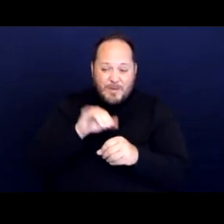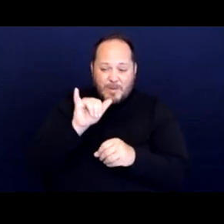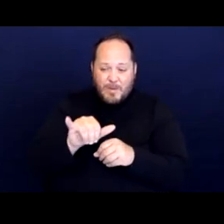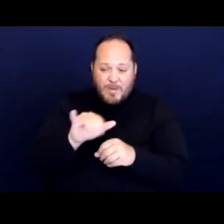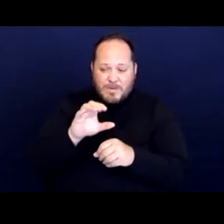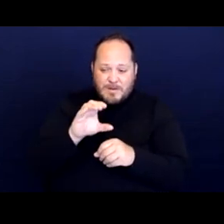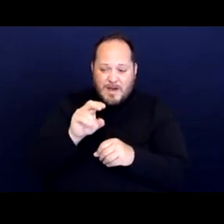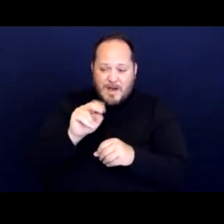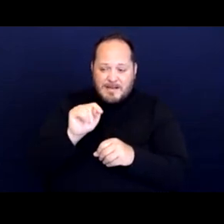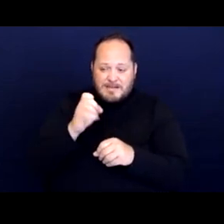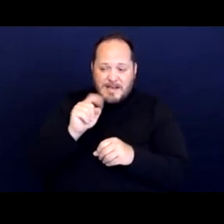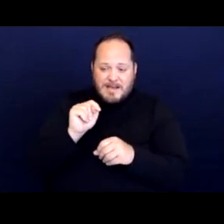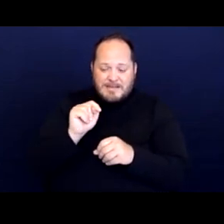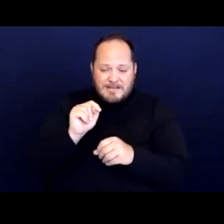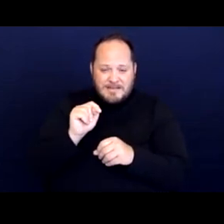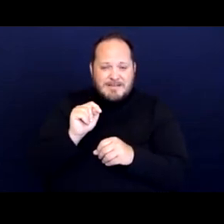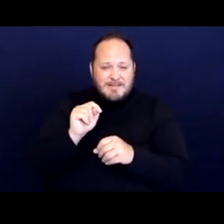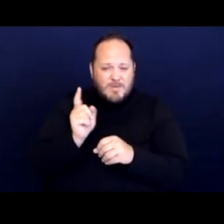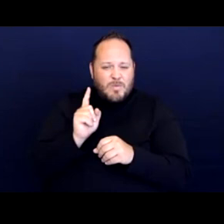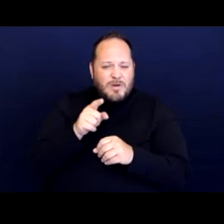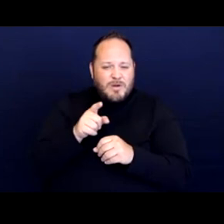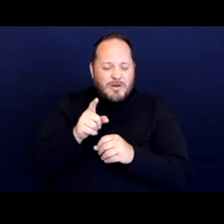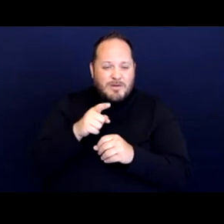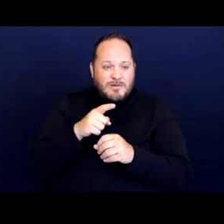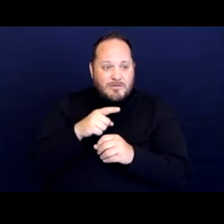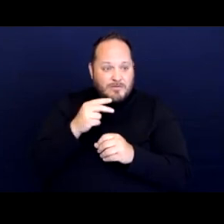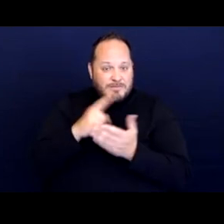where sometimes reasonable accommodations were being made